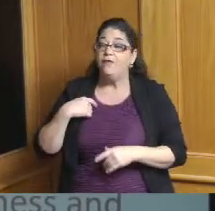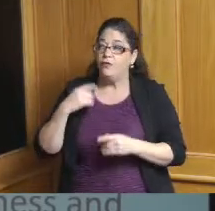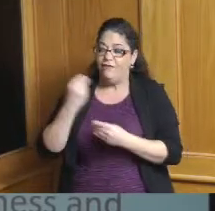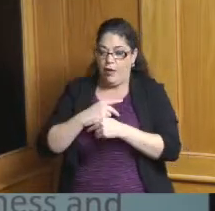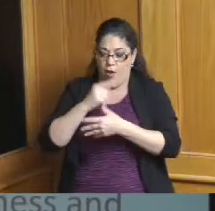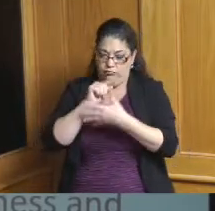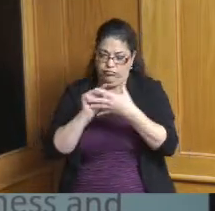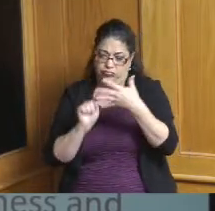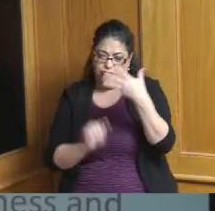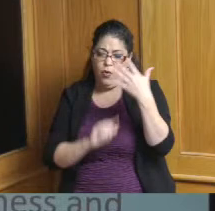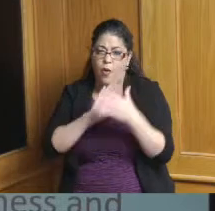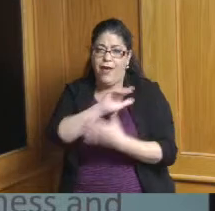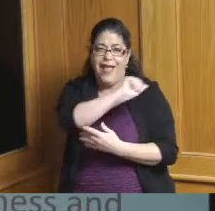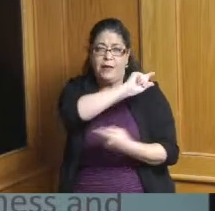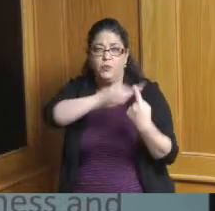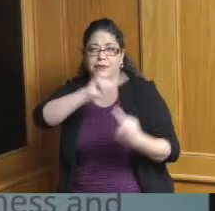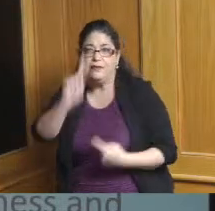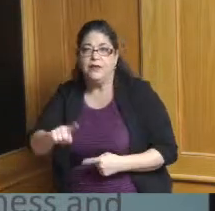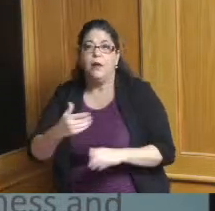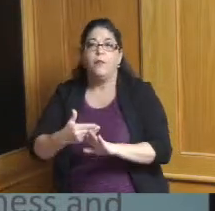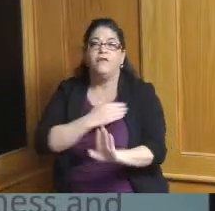and I mentioned the key infrastructure improvements